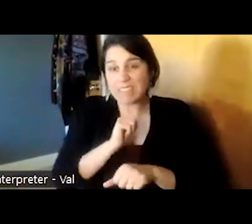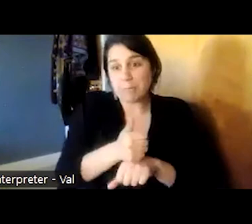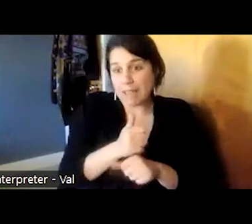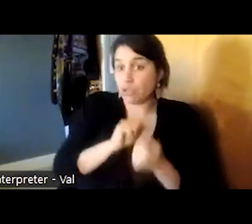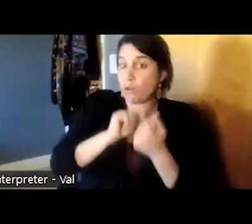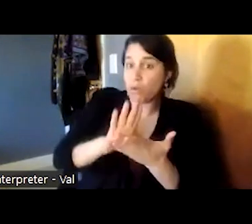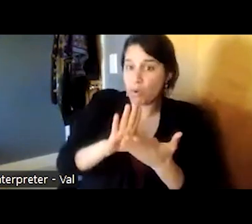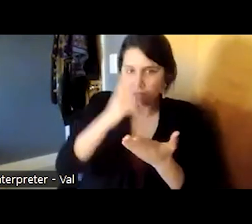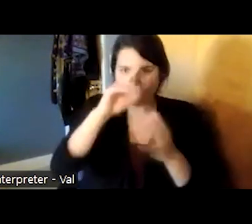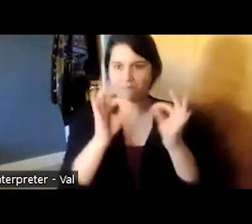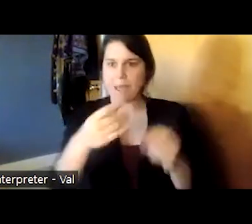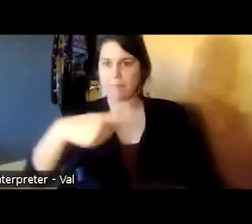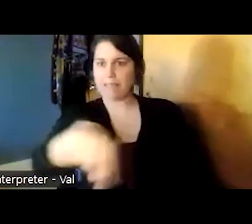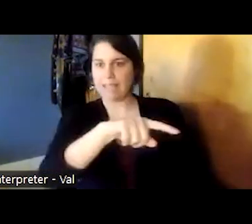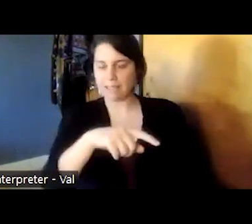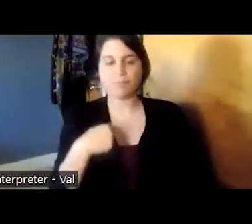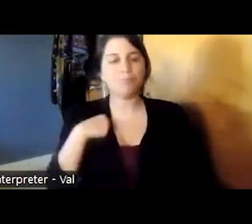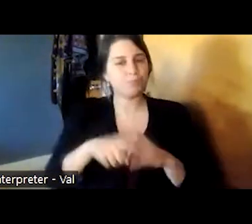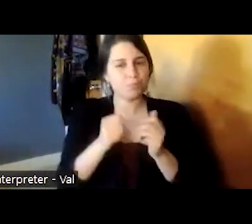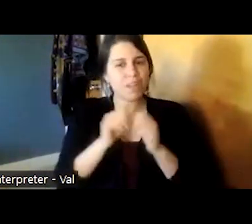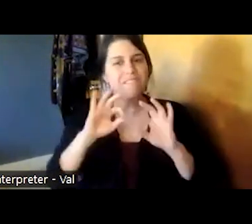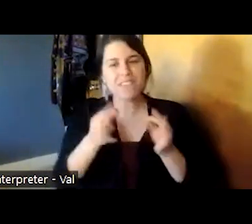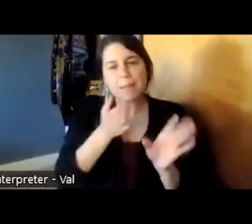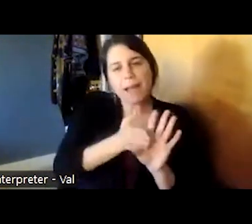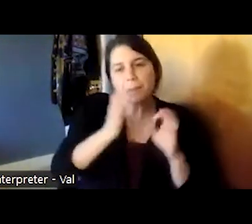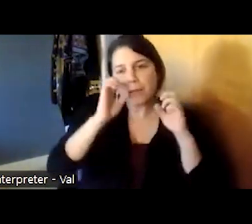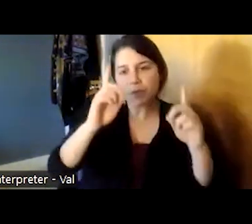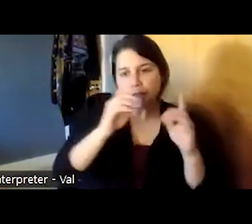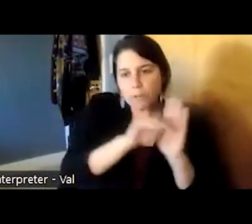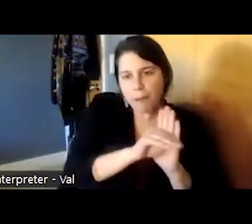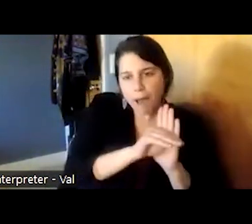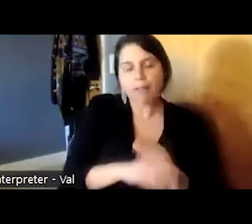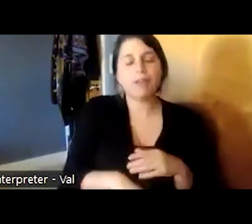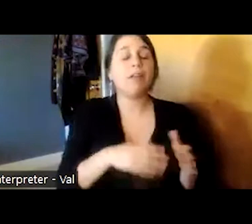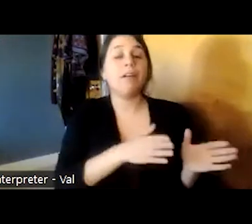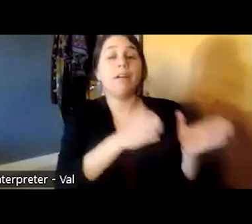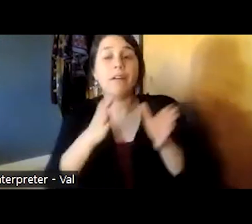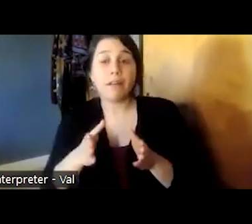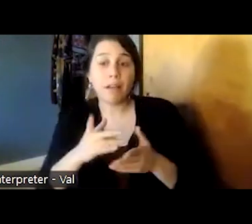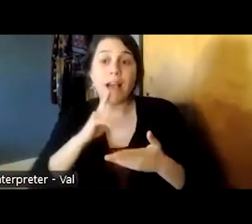so we started with the family psycho-education model later developed a spectrum model after